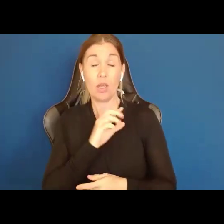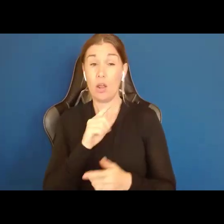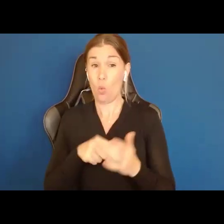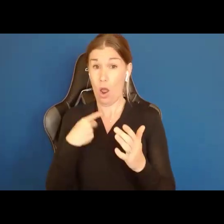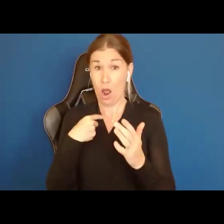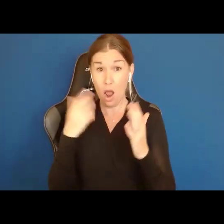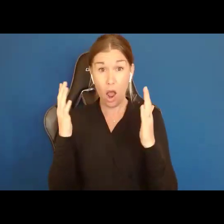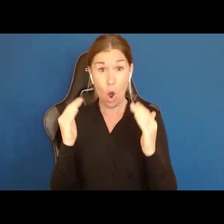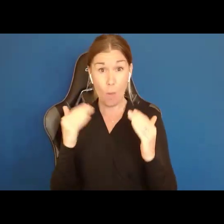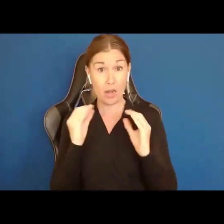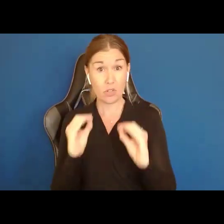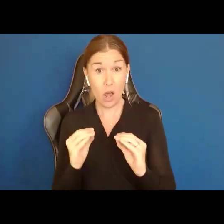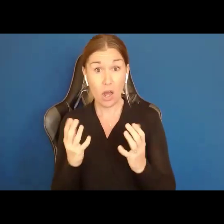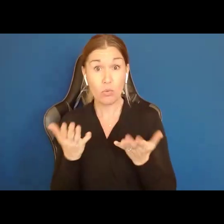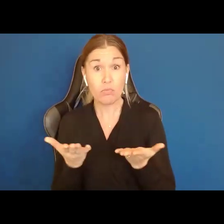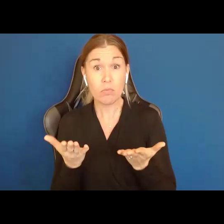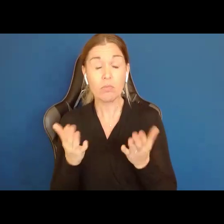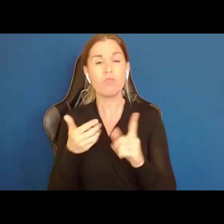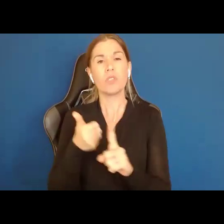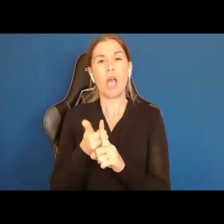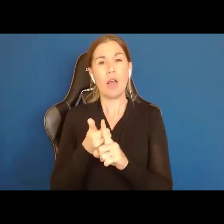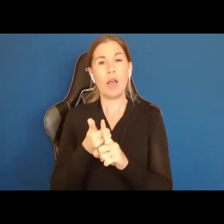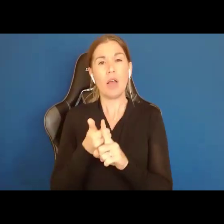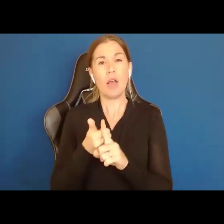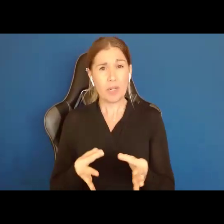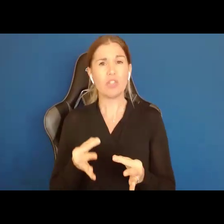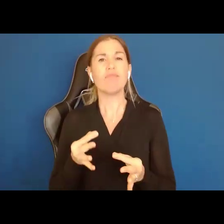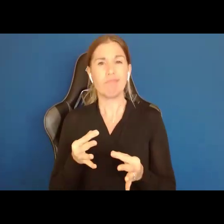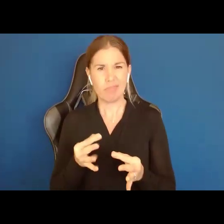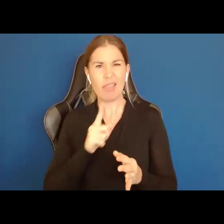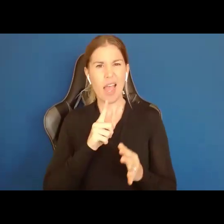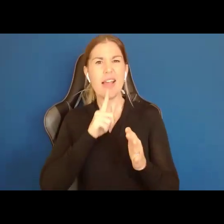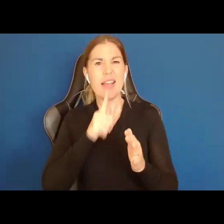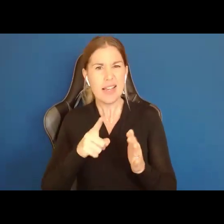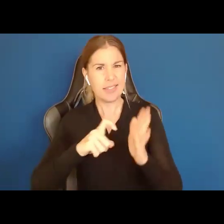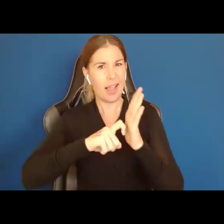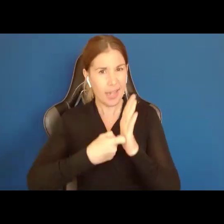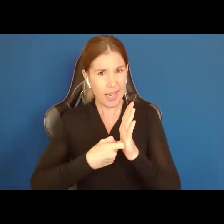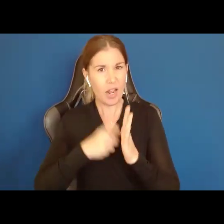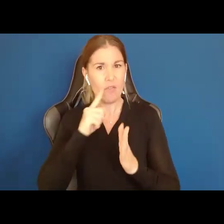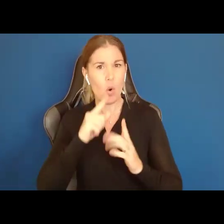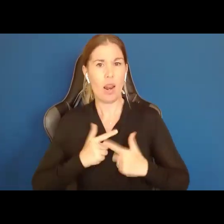That self determination is the key to a better quality of life, and the converse is true.